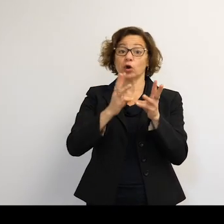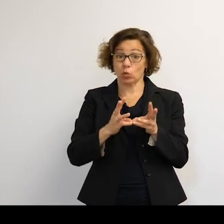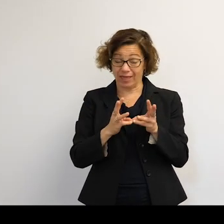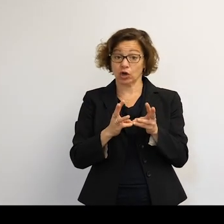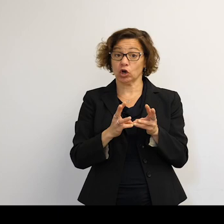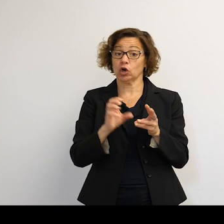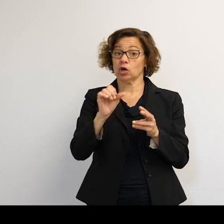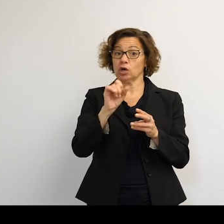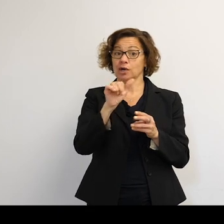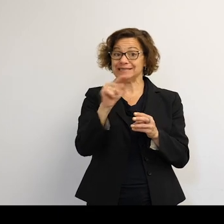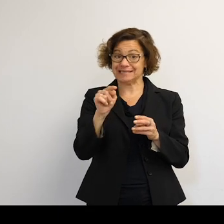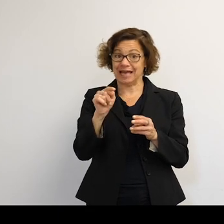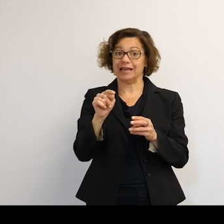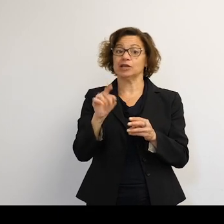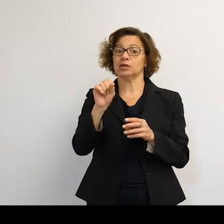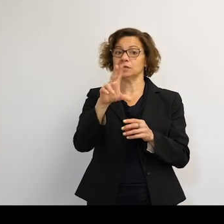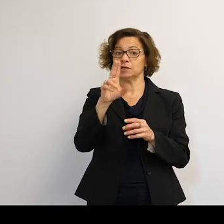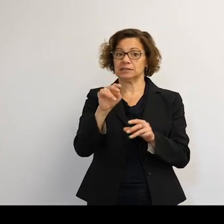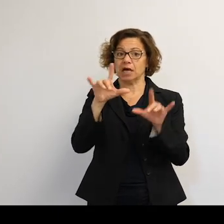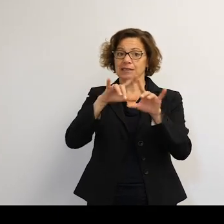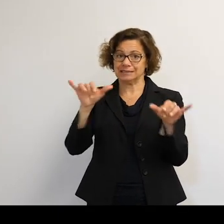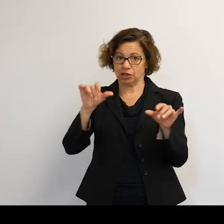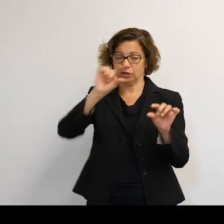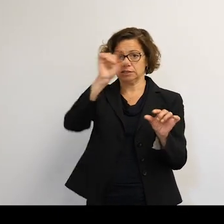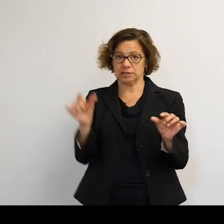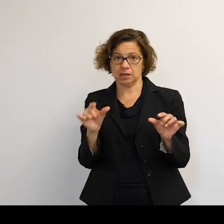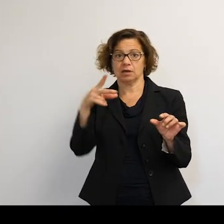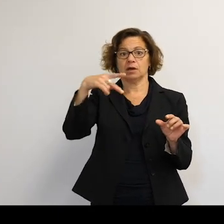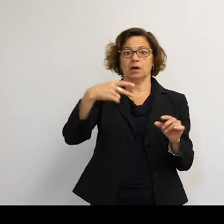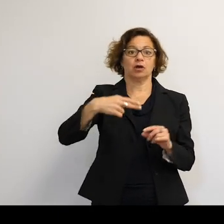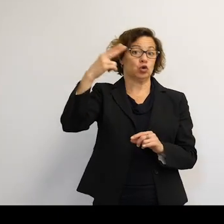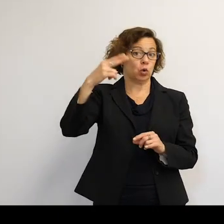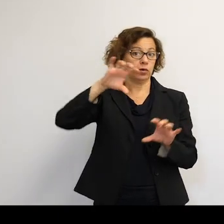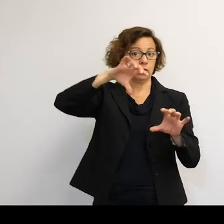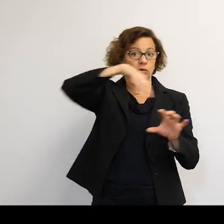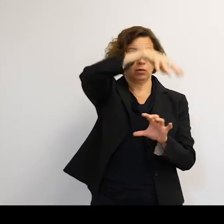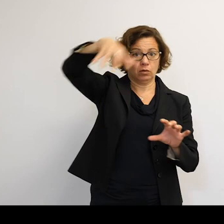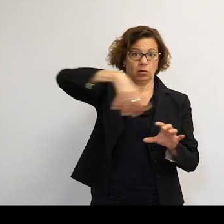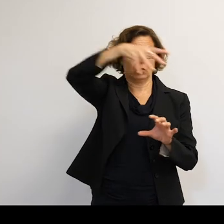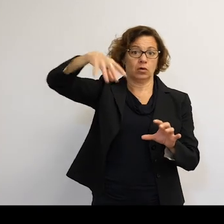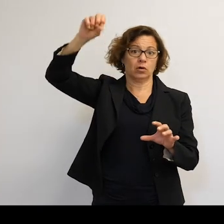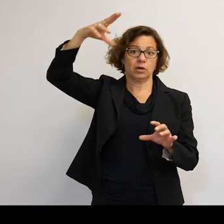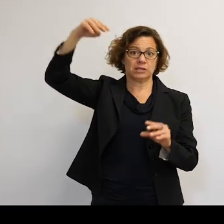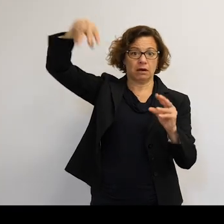want to be in that sort of orbit. So there are definite areas which are more crowded than others. And that's where any removal missions